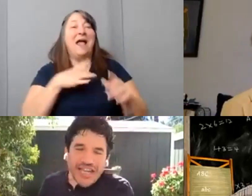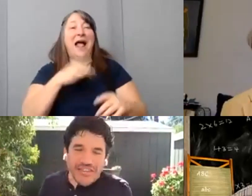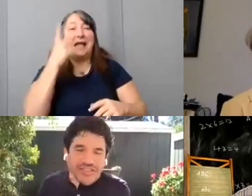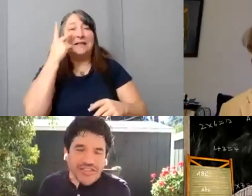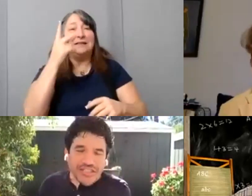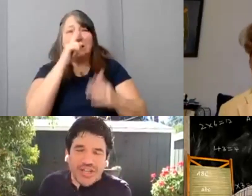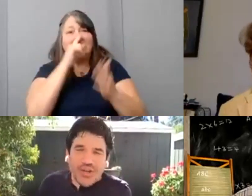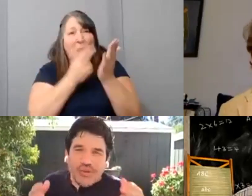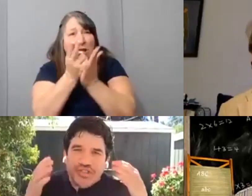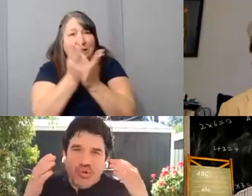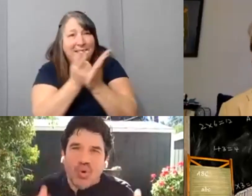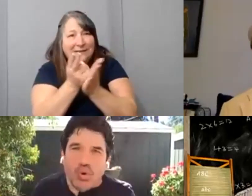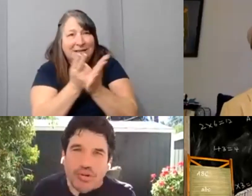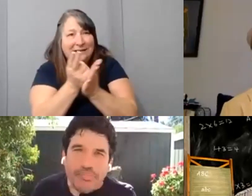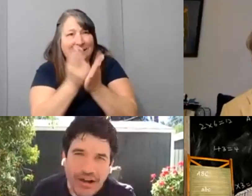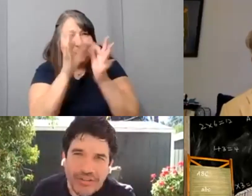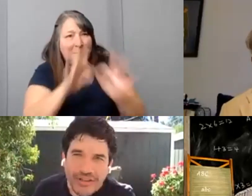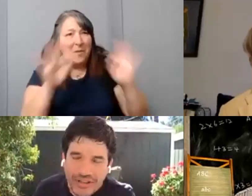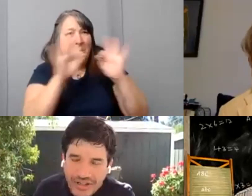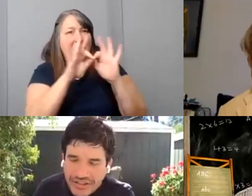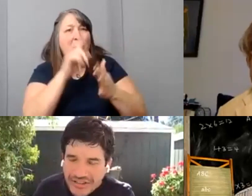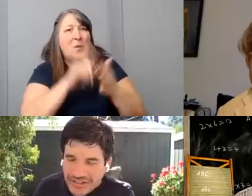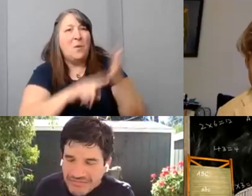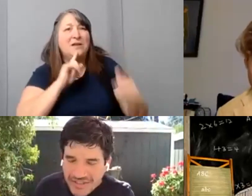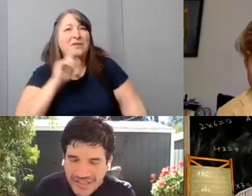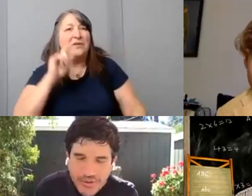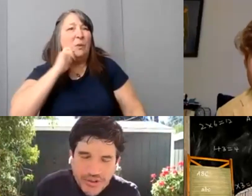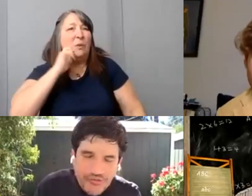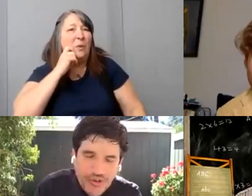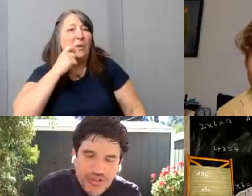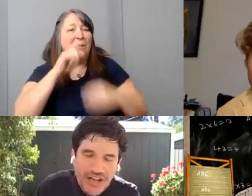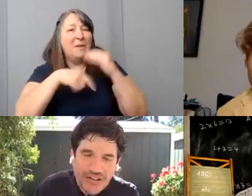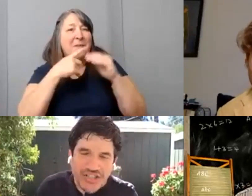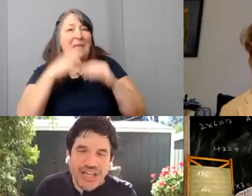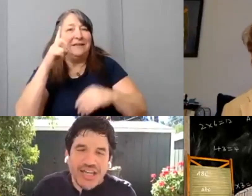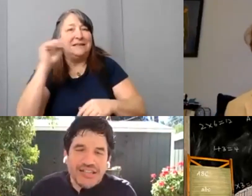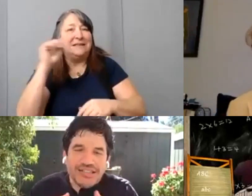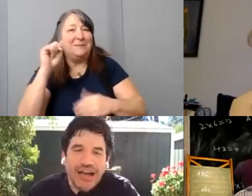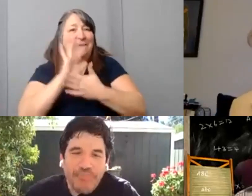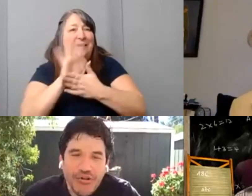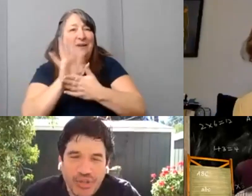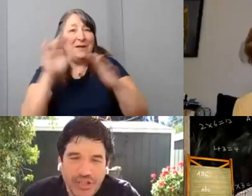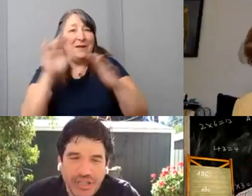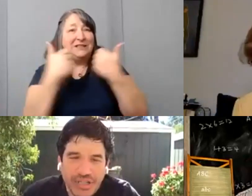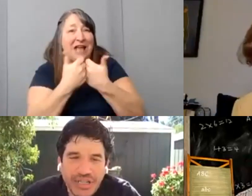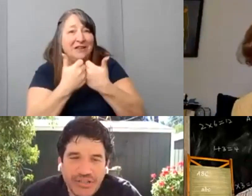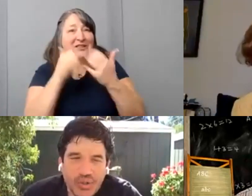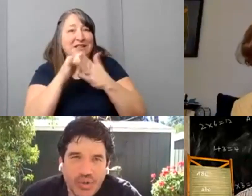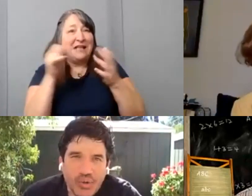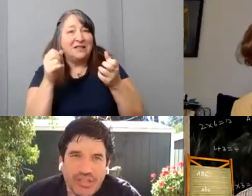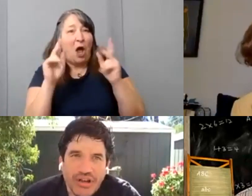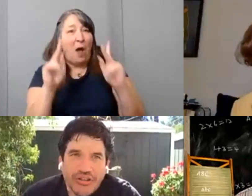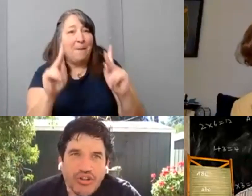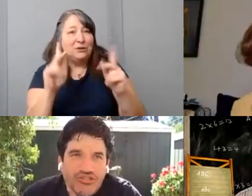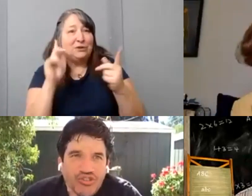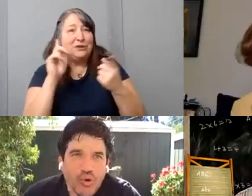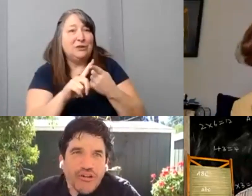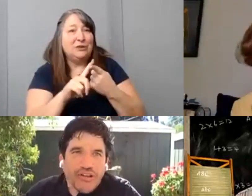I think that what's so cool about uh the Disability Film Challenge. It's an opportunity to tell your story,